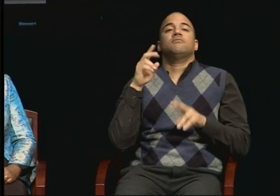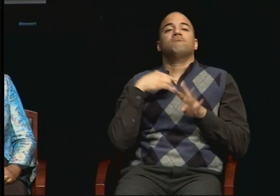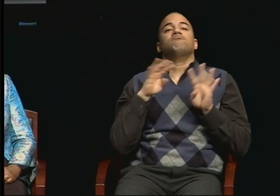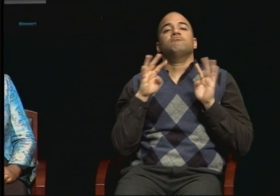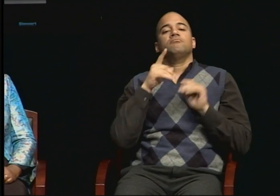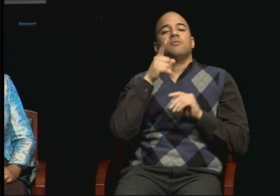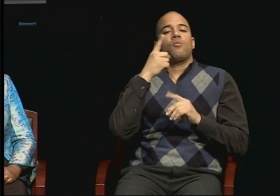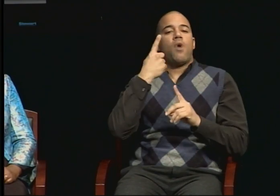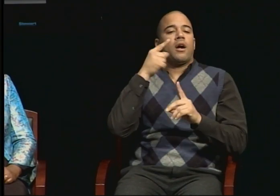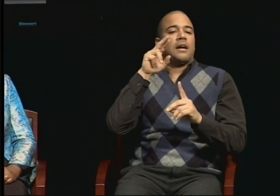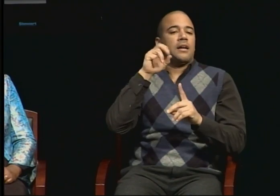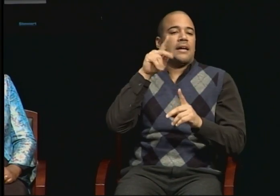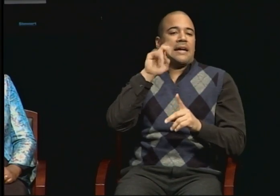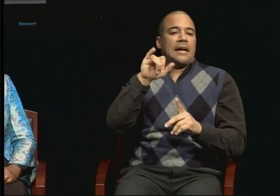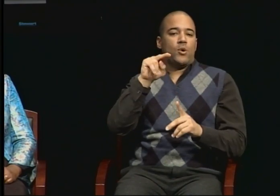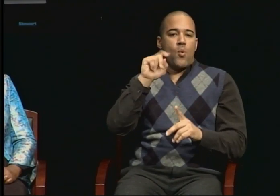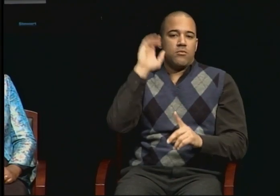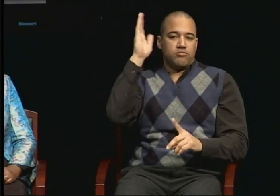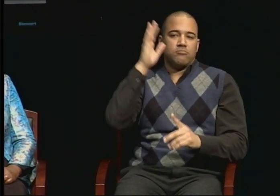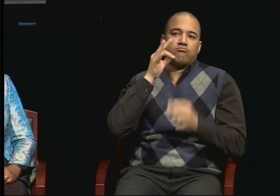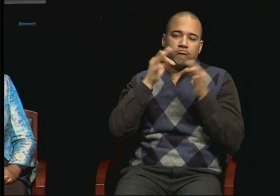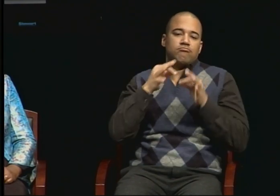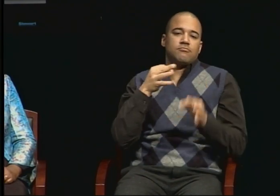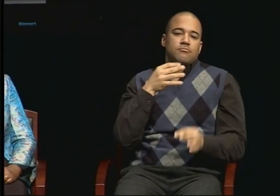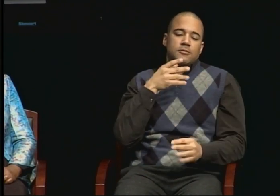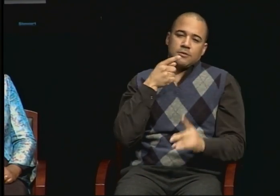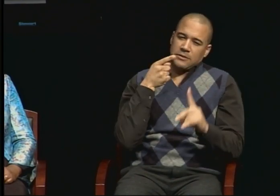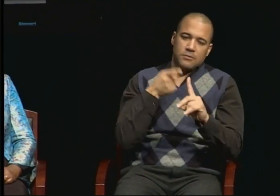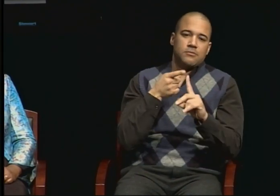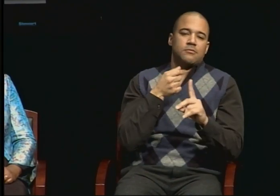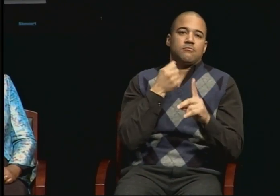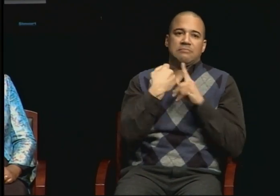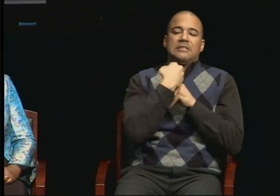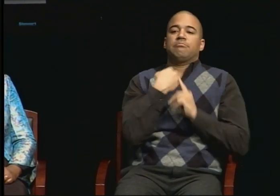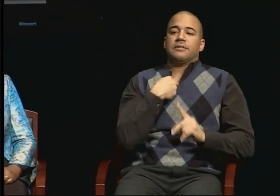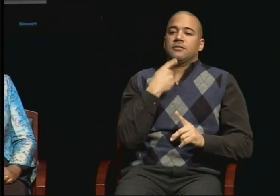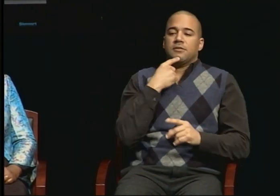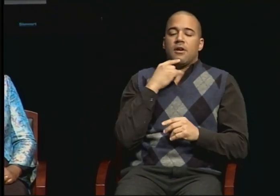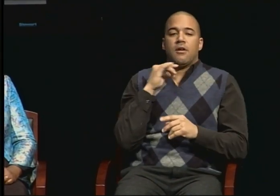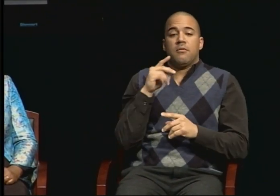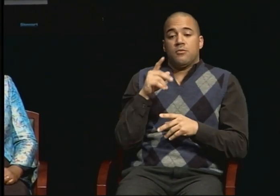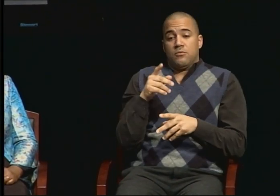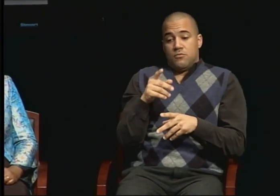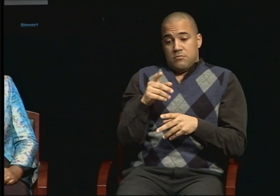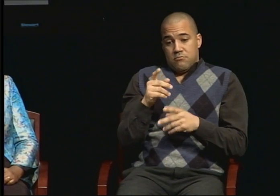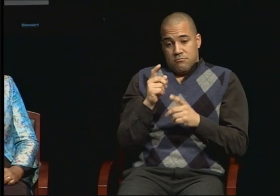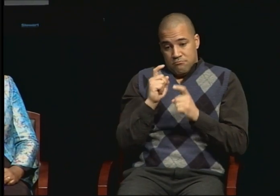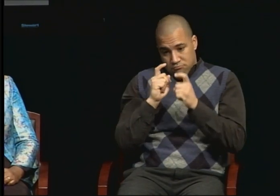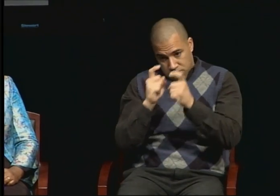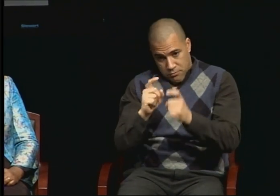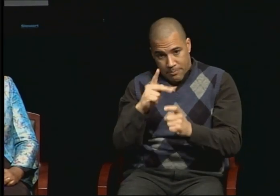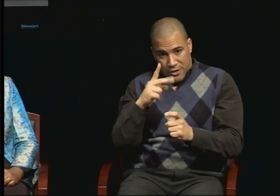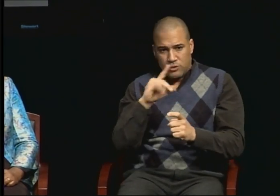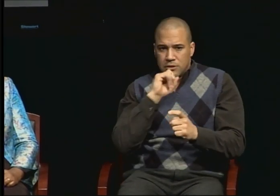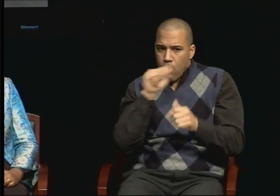and this really had an impact on me -- that the reason you're conferred this degree, it's an award, yes, and it's an honor.